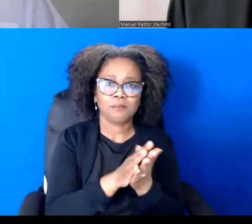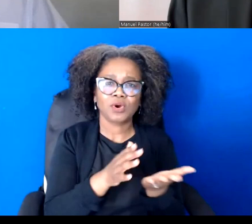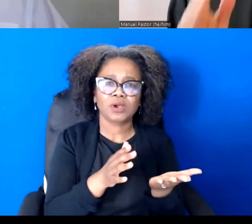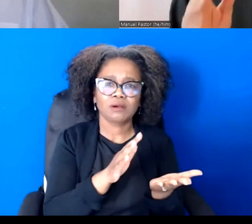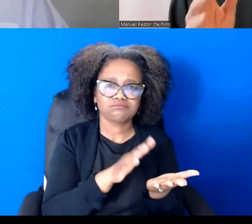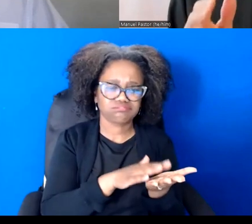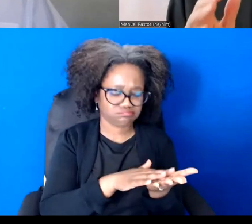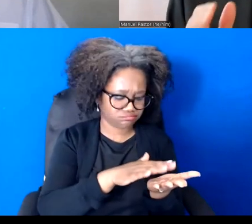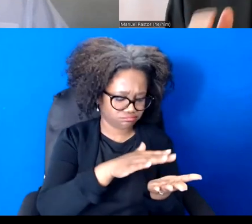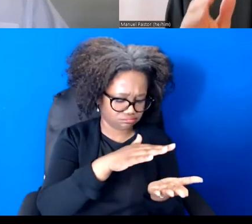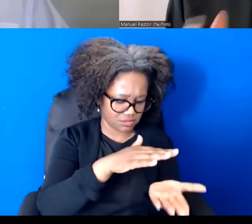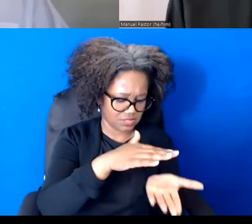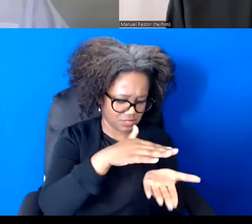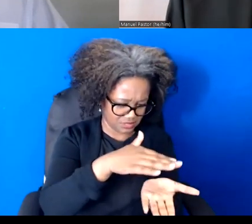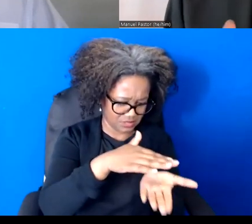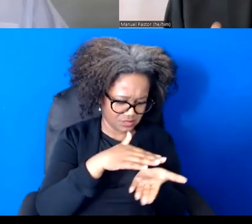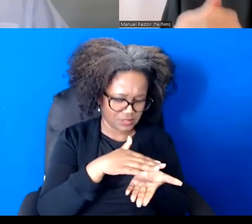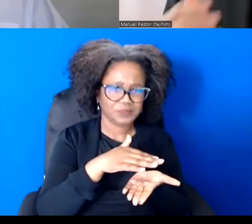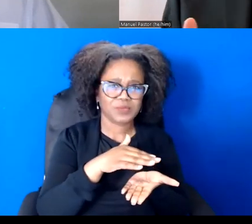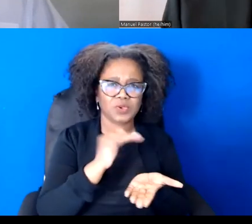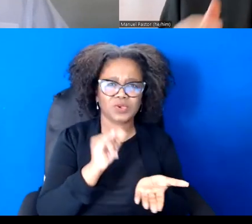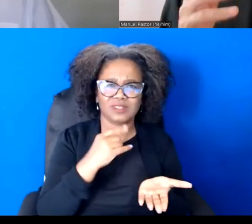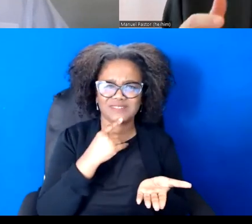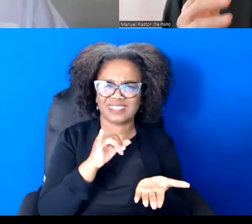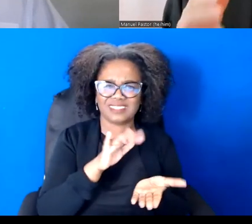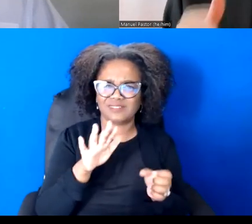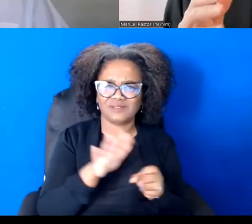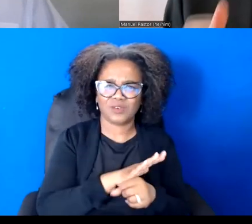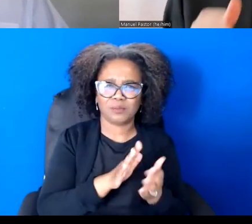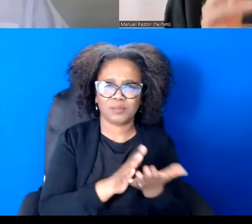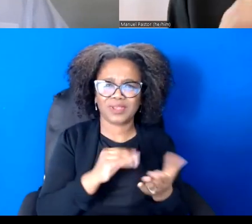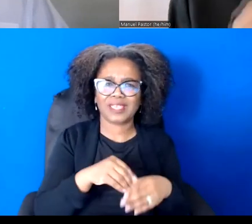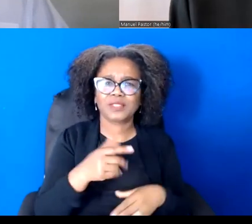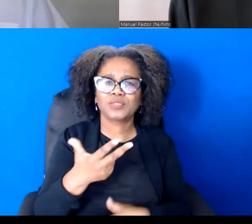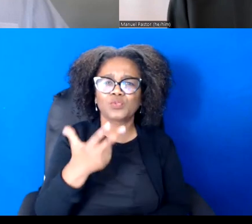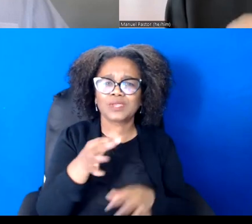So let me save you a little bit of time, and I will share the three sentences of this book